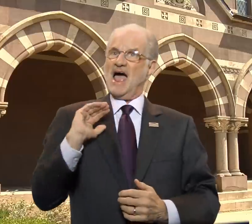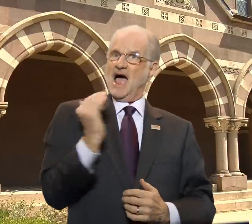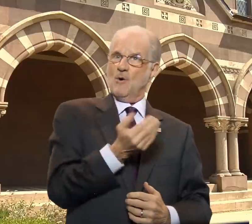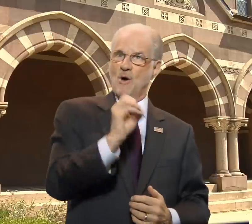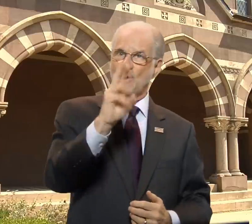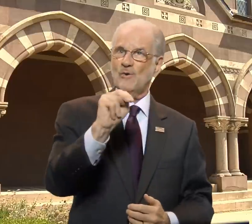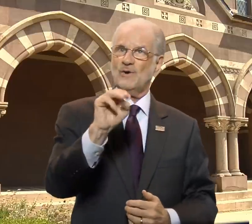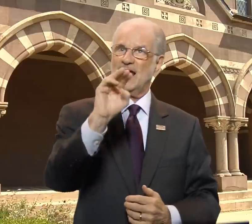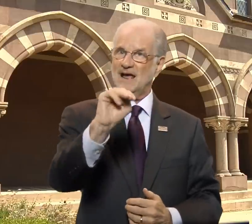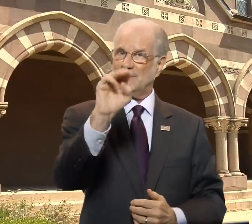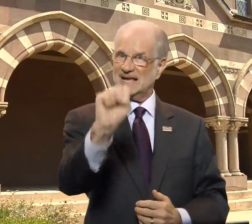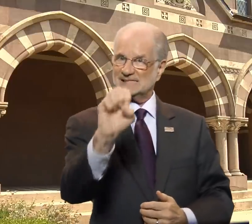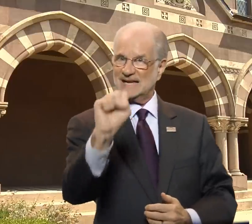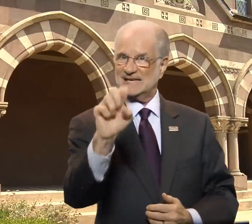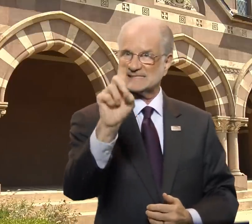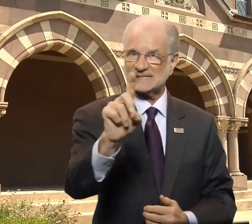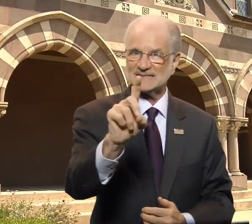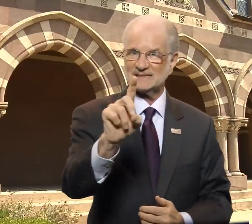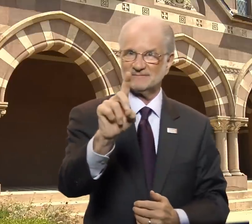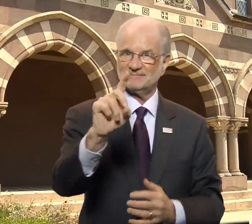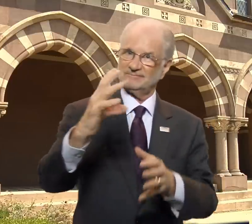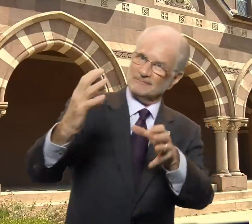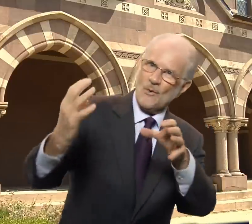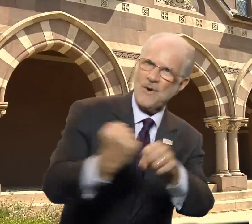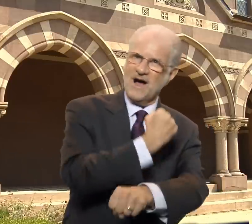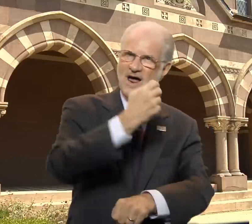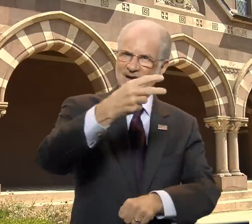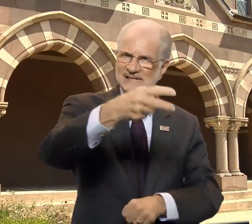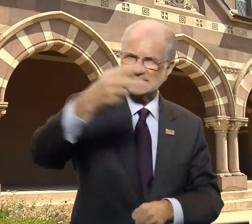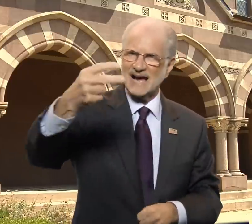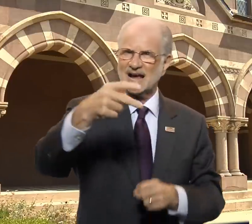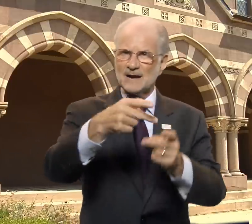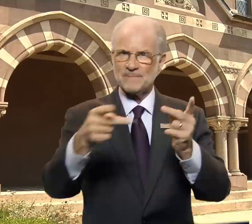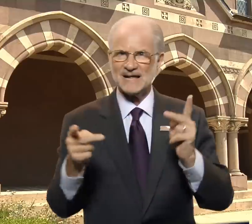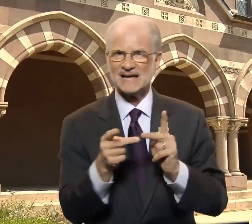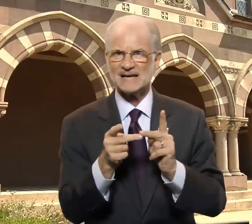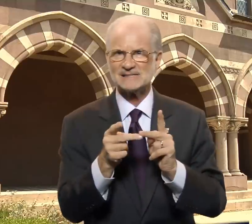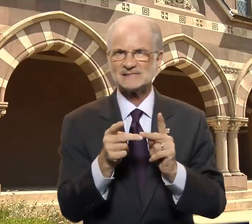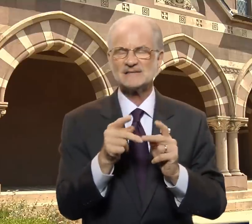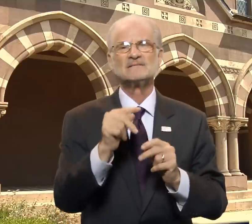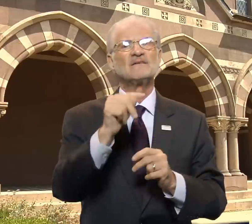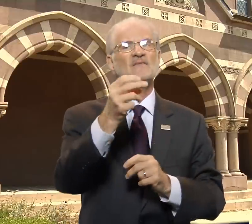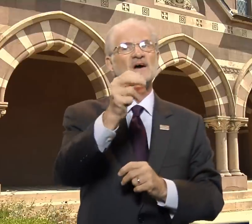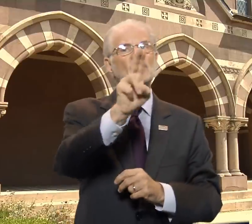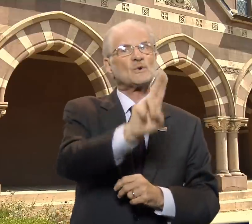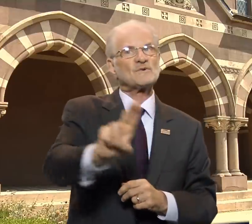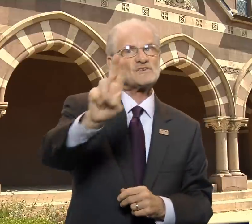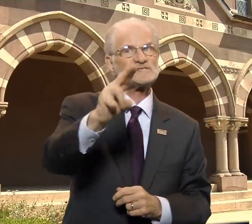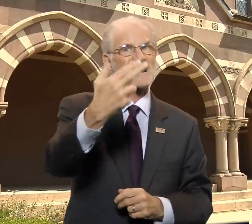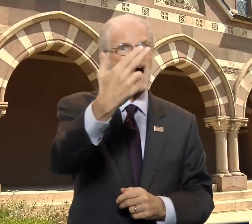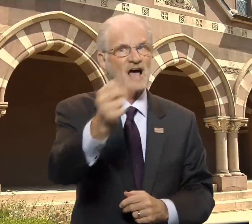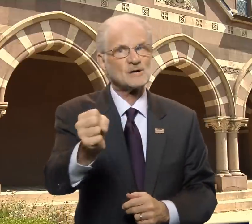Our own Model Secondary School for the Deaf won 2nd place.